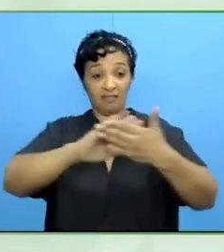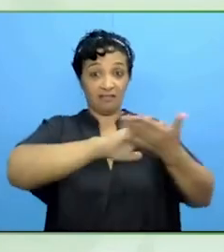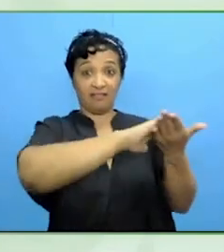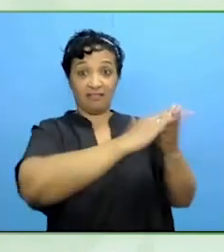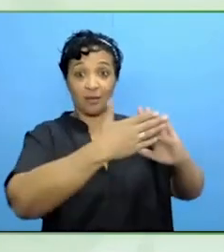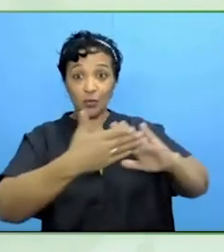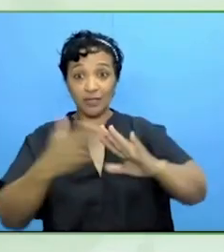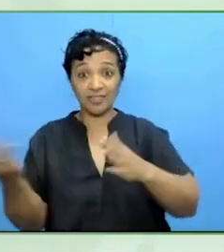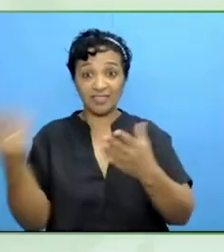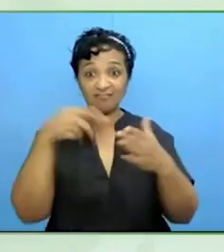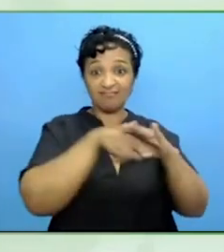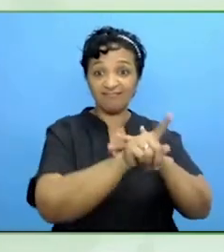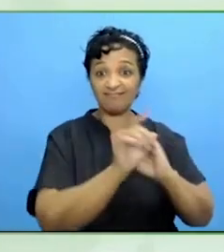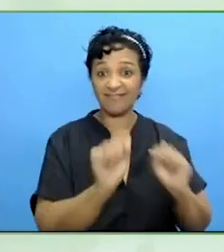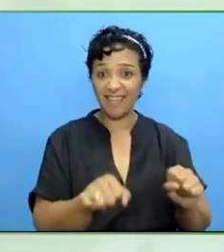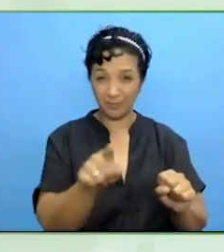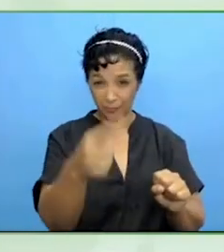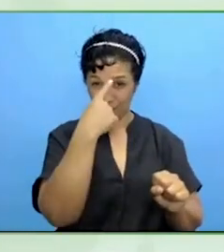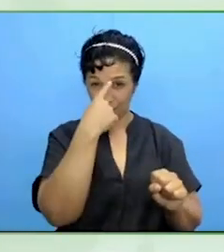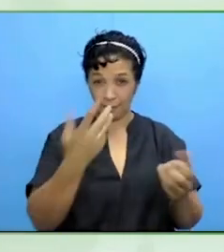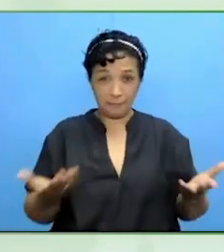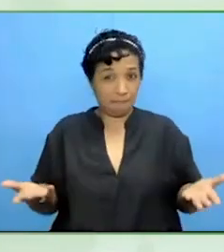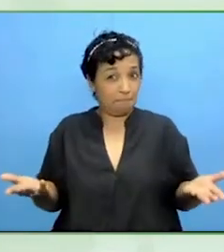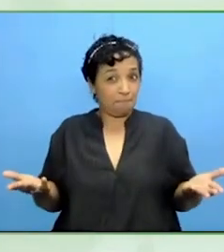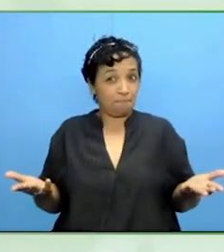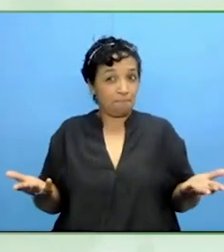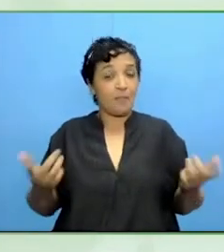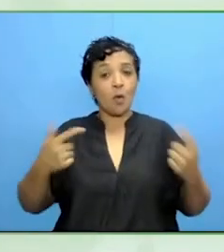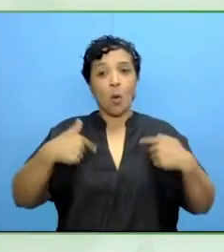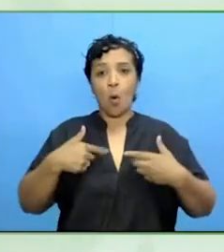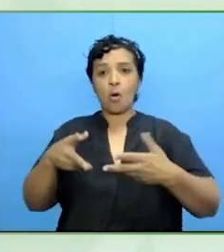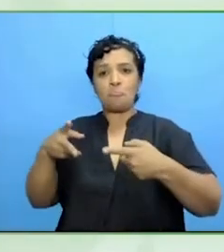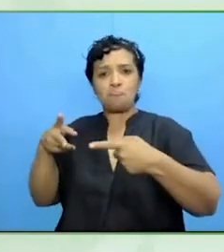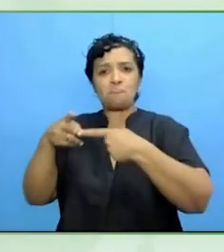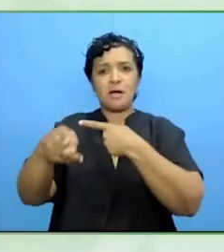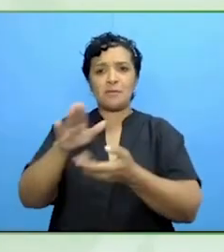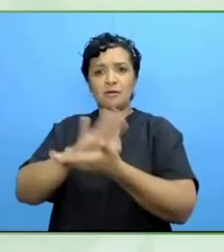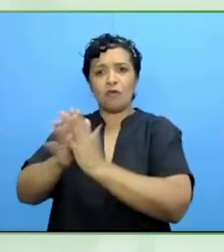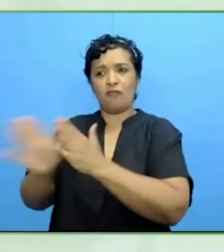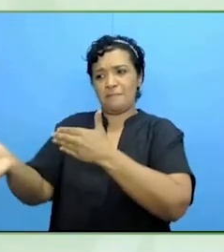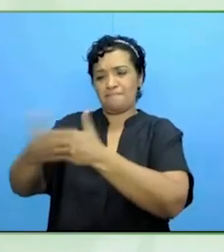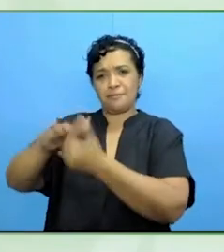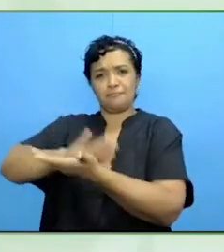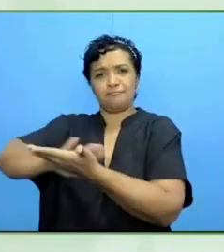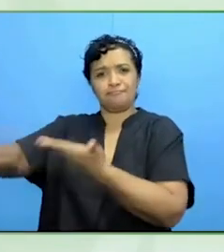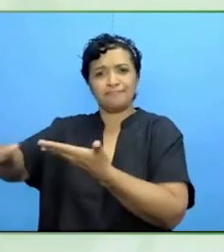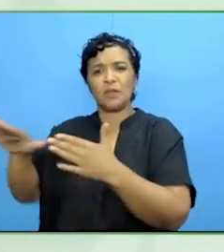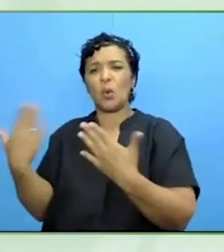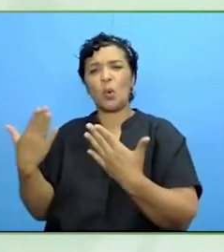It is ended, remodel it, you see the change? It is still an uphill battle.